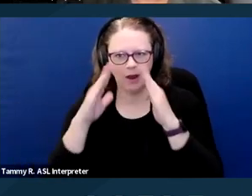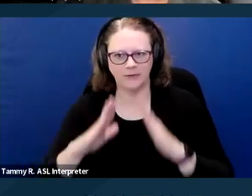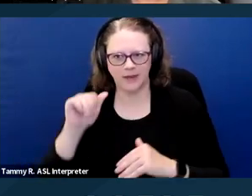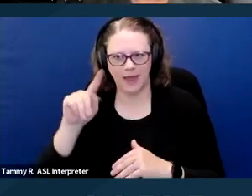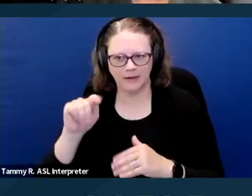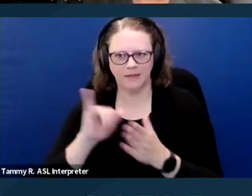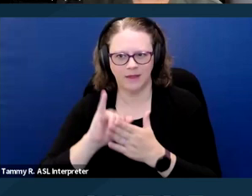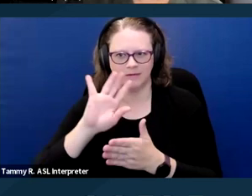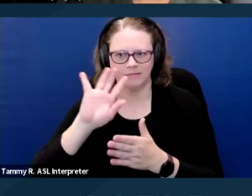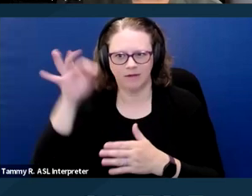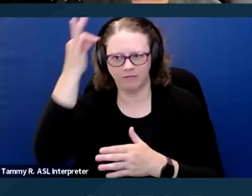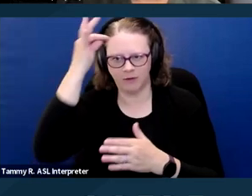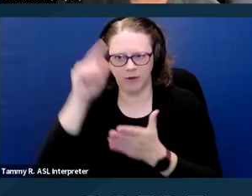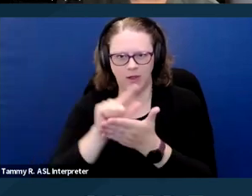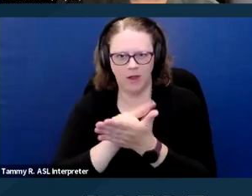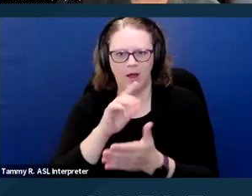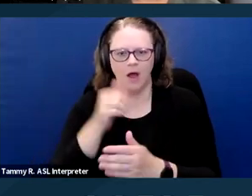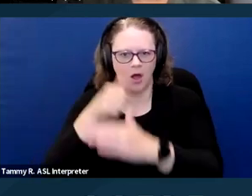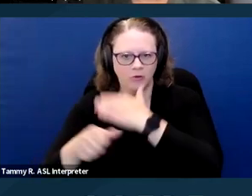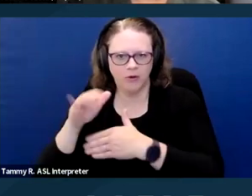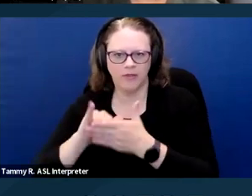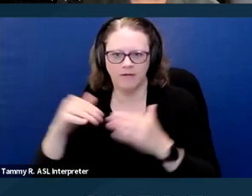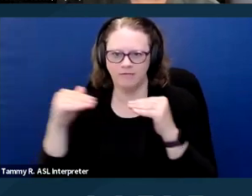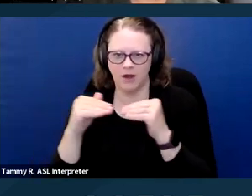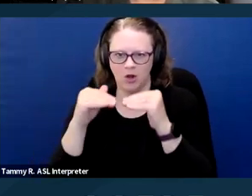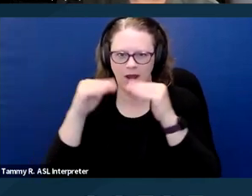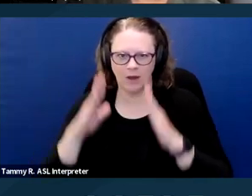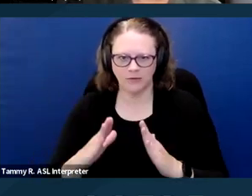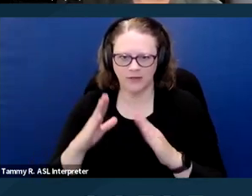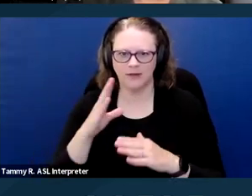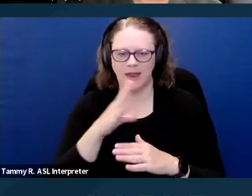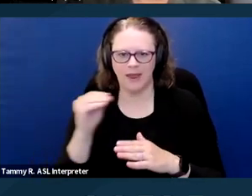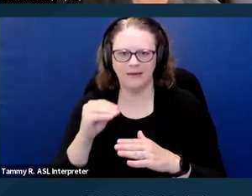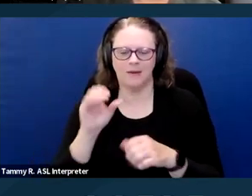and California's Fair Employment and Housing Act. Both the Federal Fair Housing Act